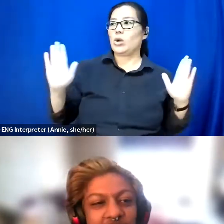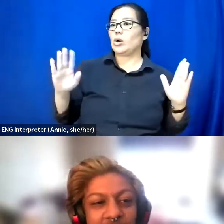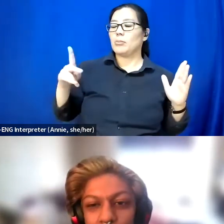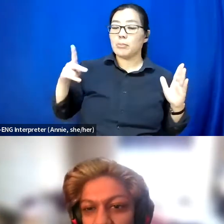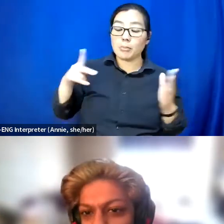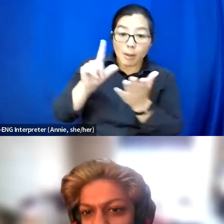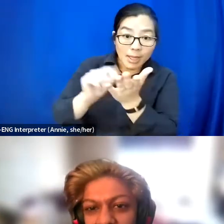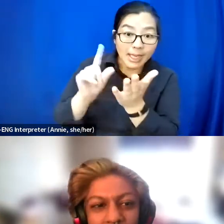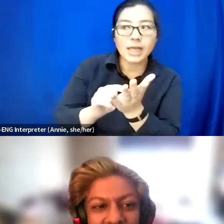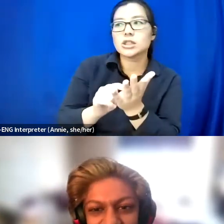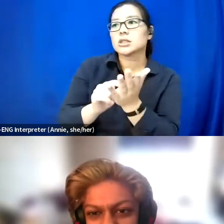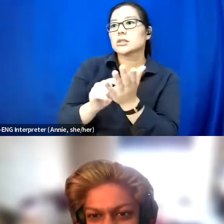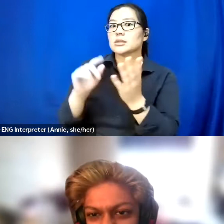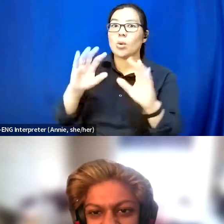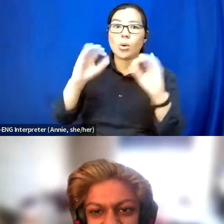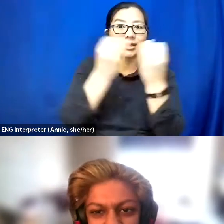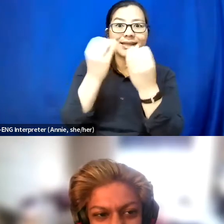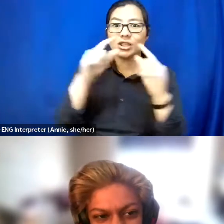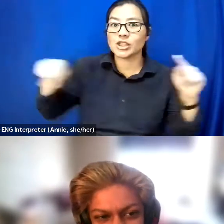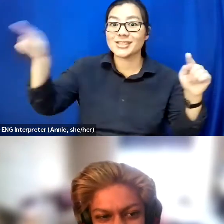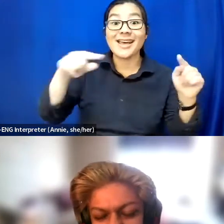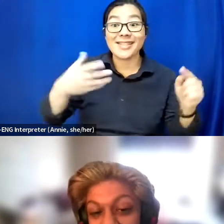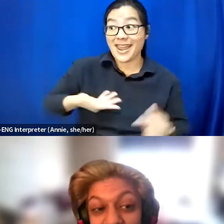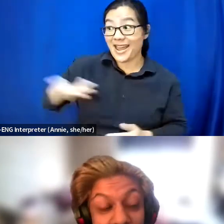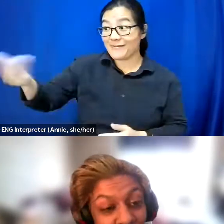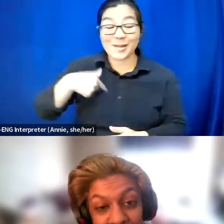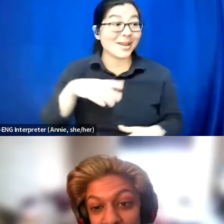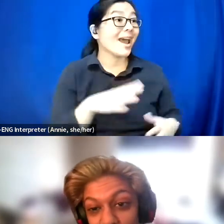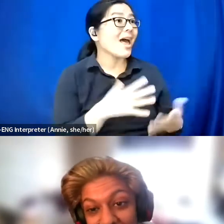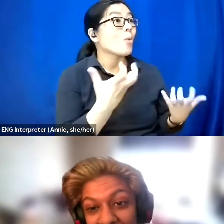They want the 101, they want the foundations, they want the basics which is great.